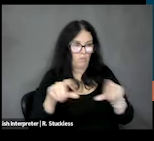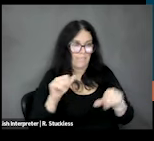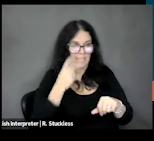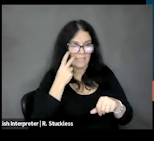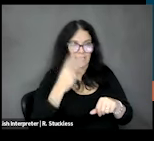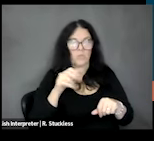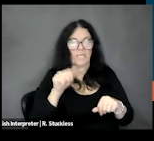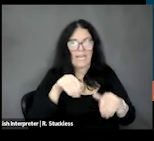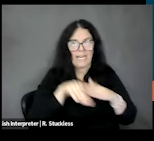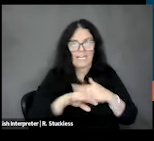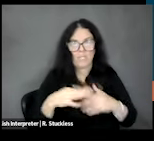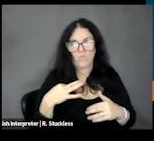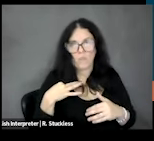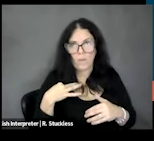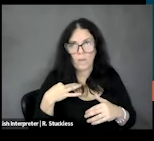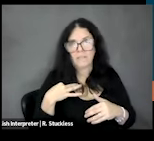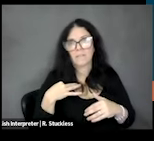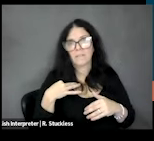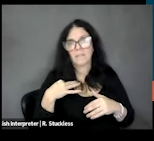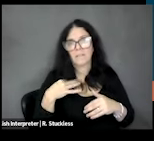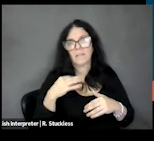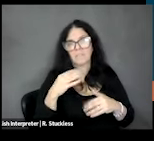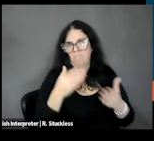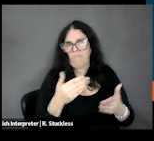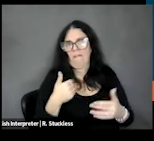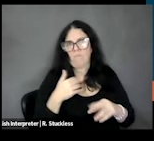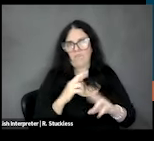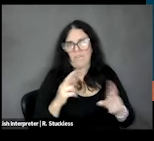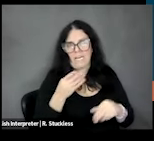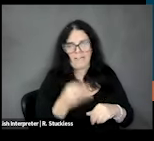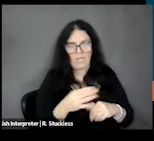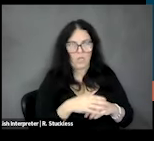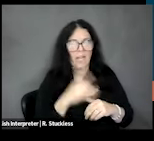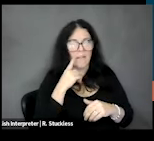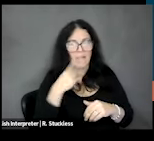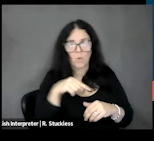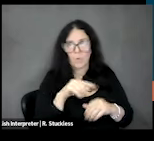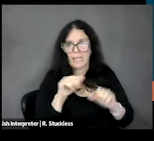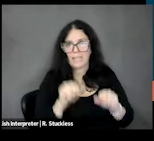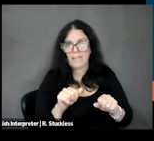form, it'll be there. We can probably, just in the interest of time, skip